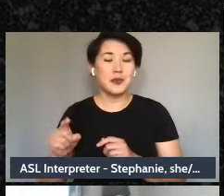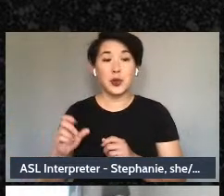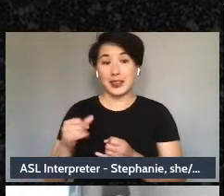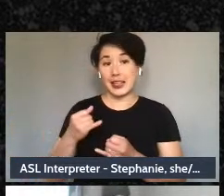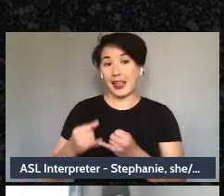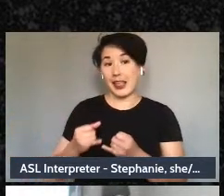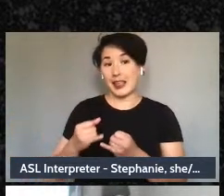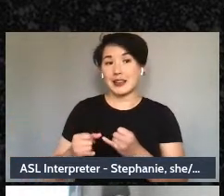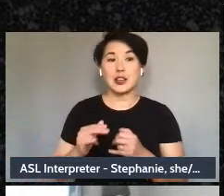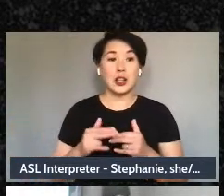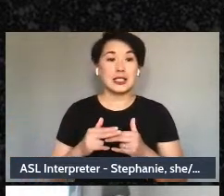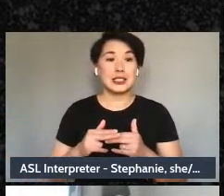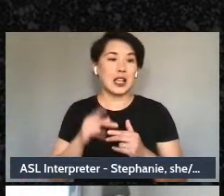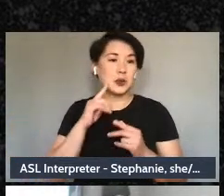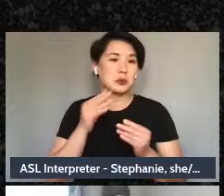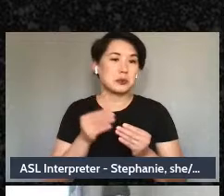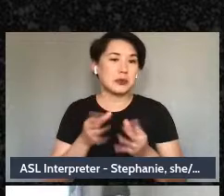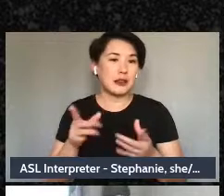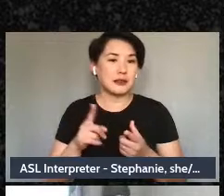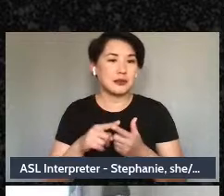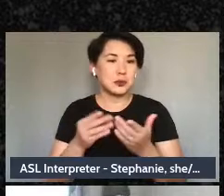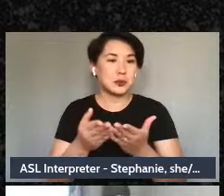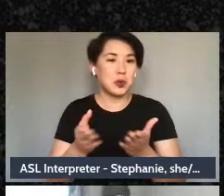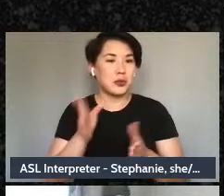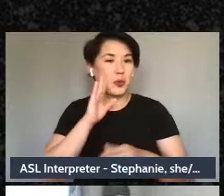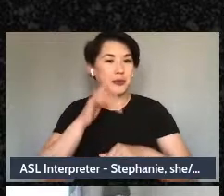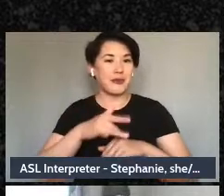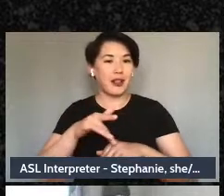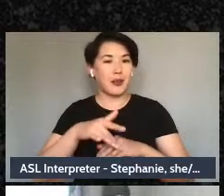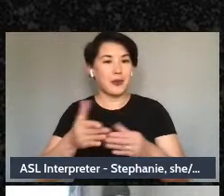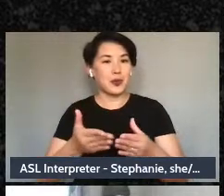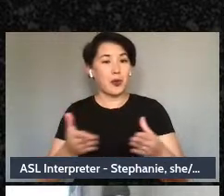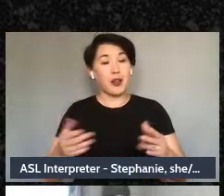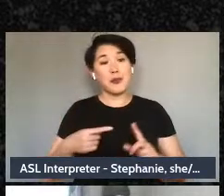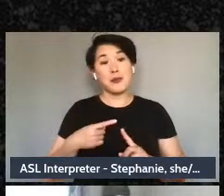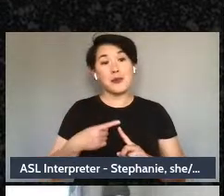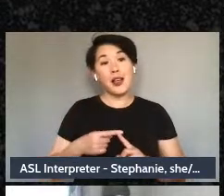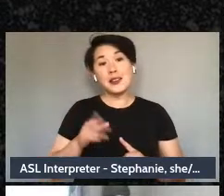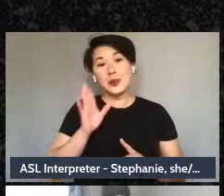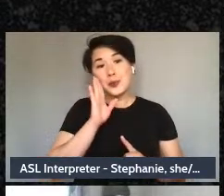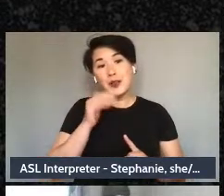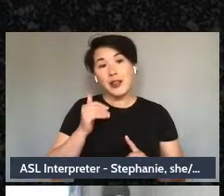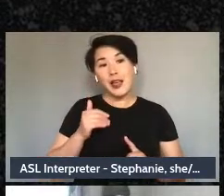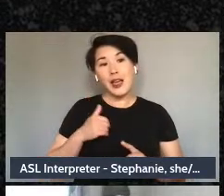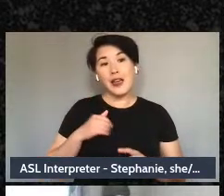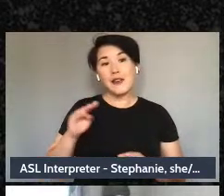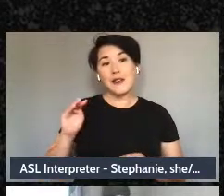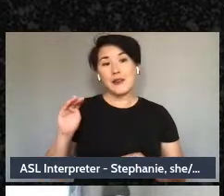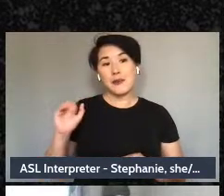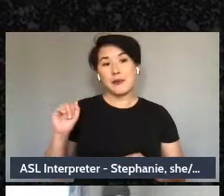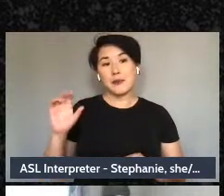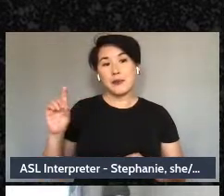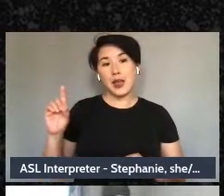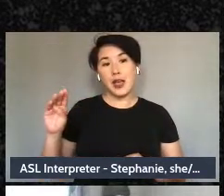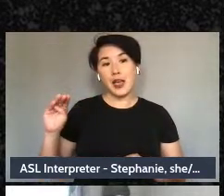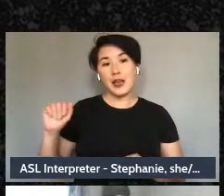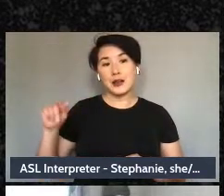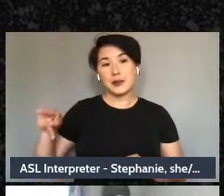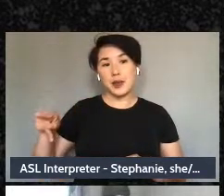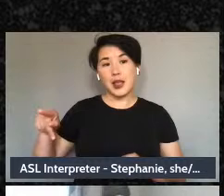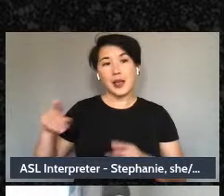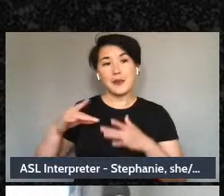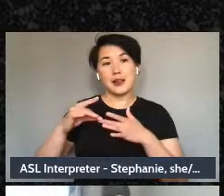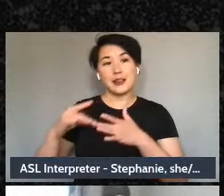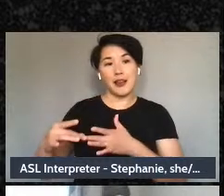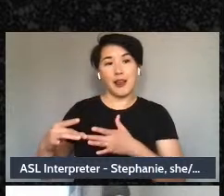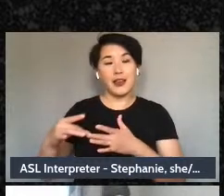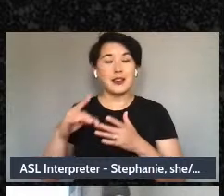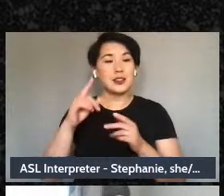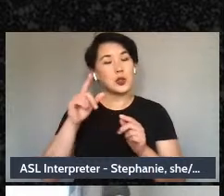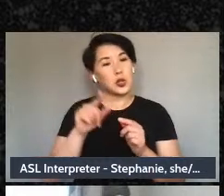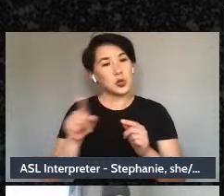available, but also kind of a Mad Map guide for each of us to work on. And these are some of